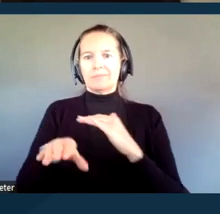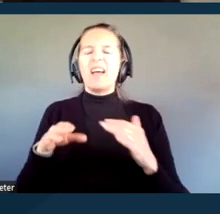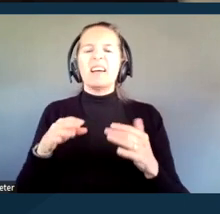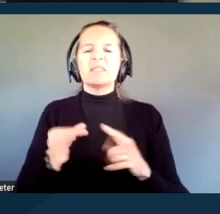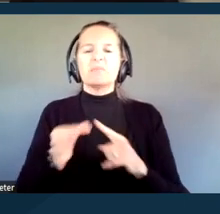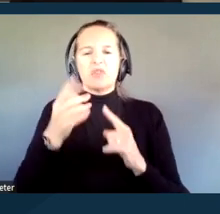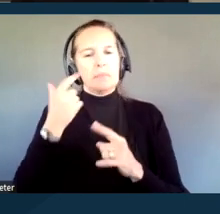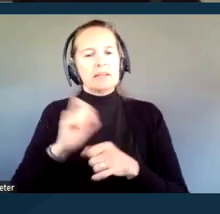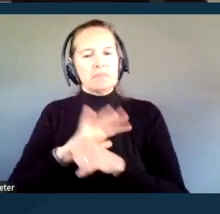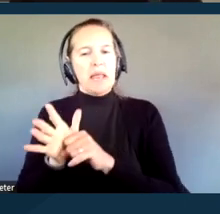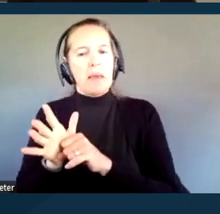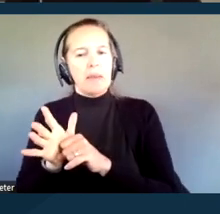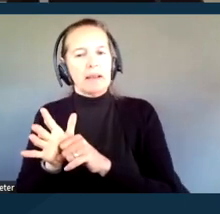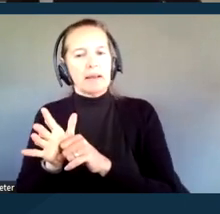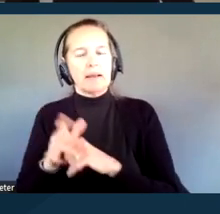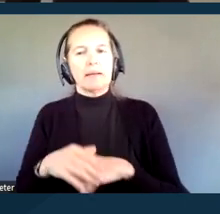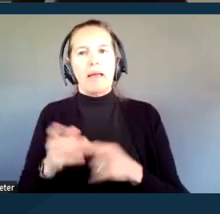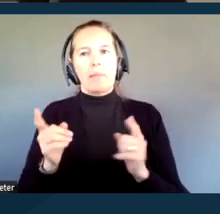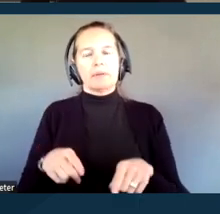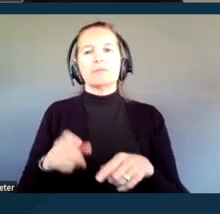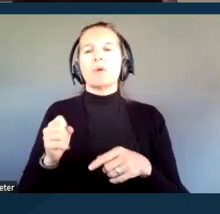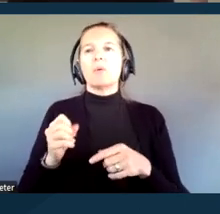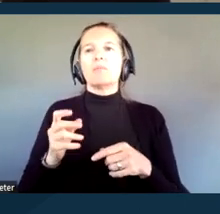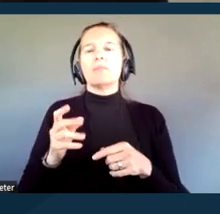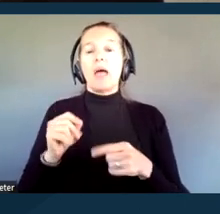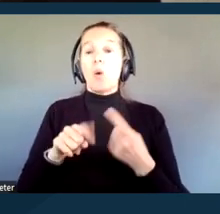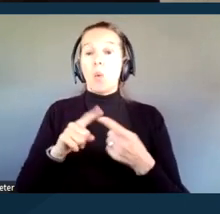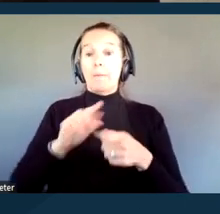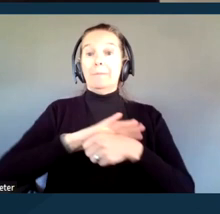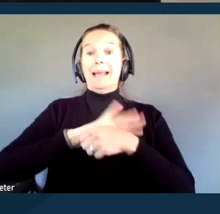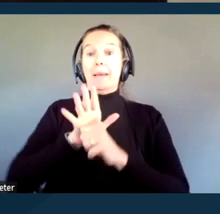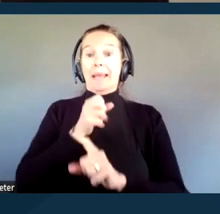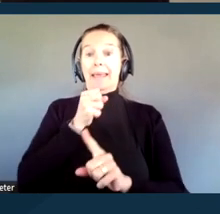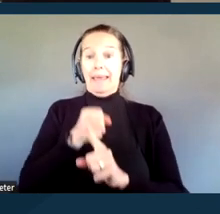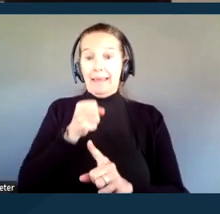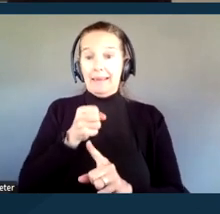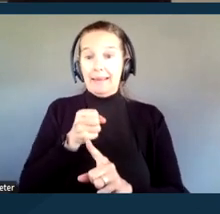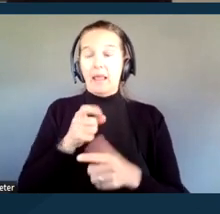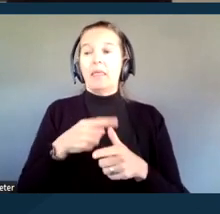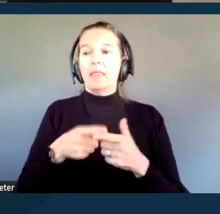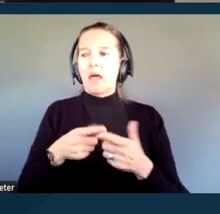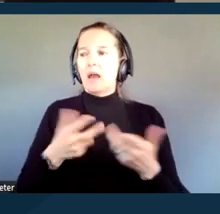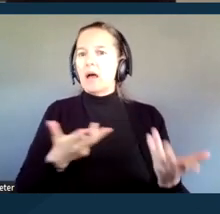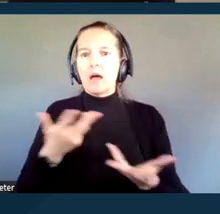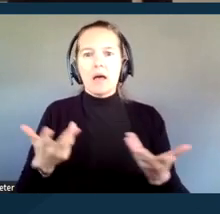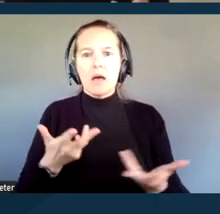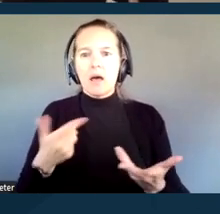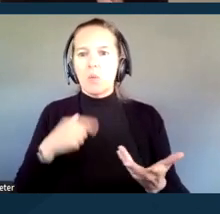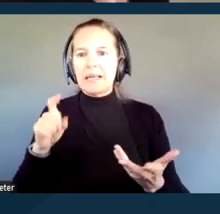And when the pandemic erupted and we all of a sudden needed effective communication,